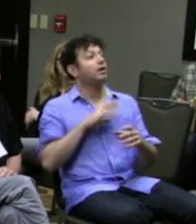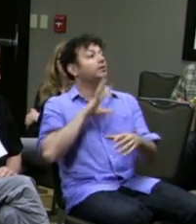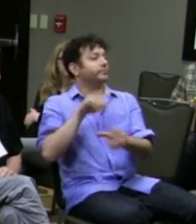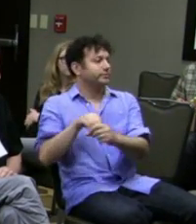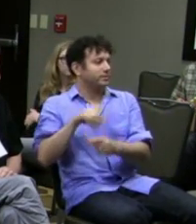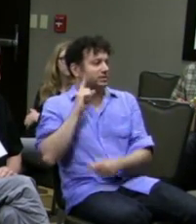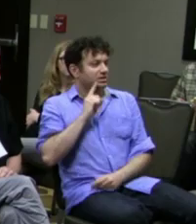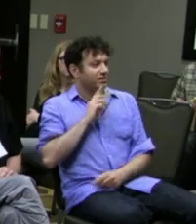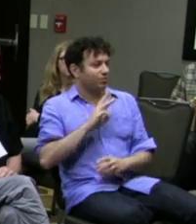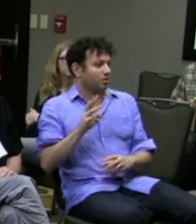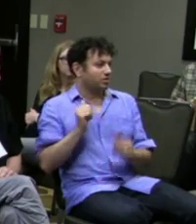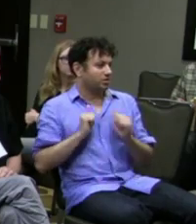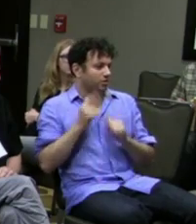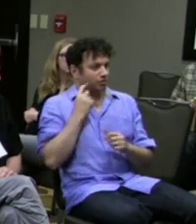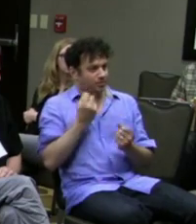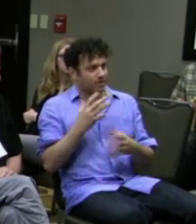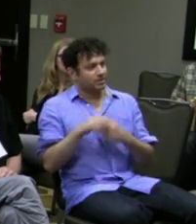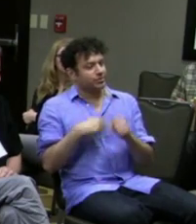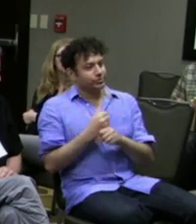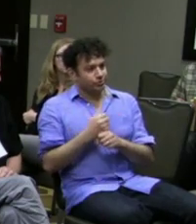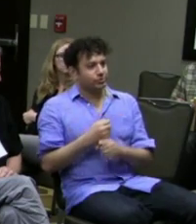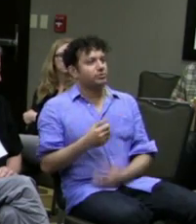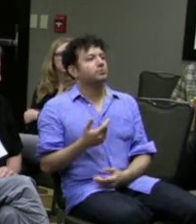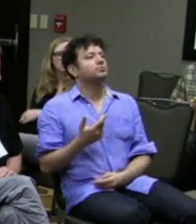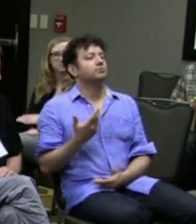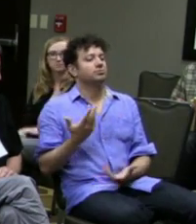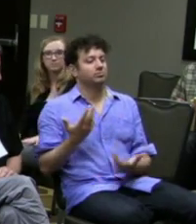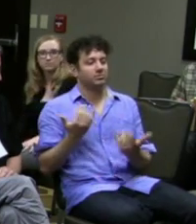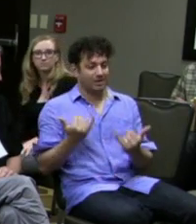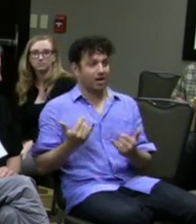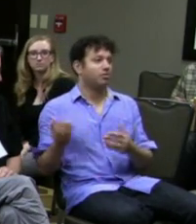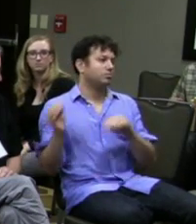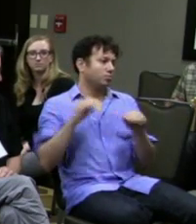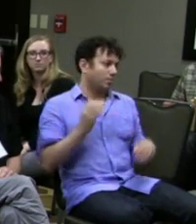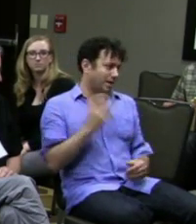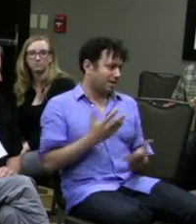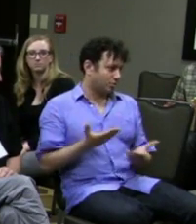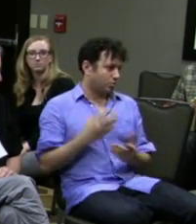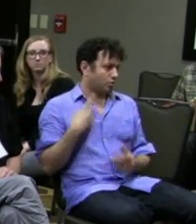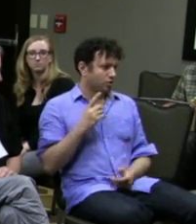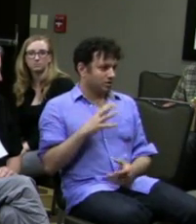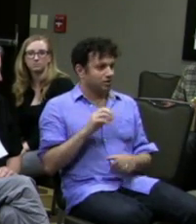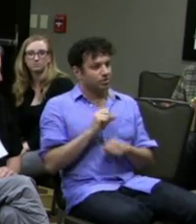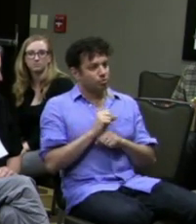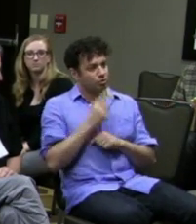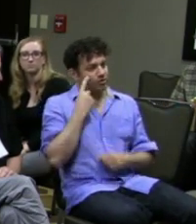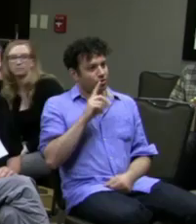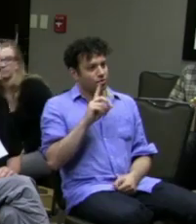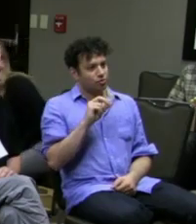I started at the Arena Stage and moved out to D.C.,